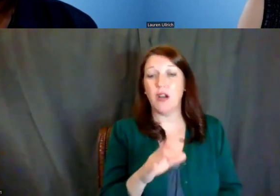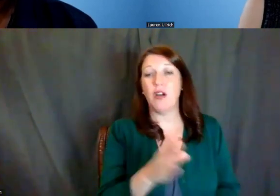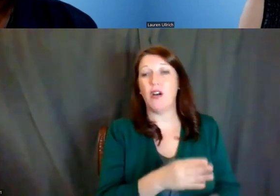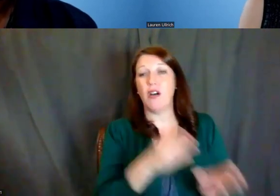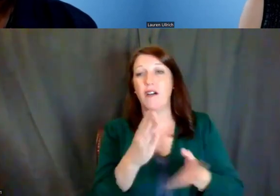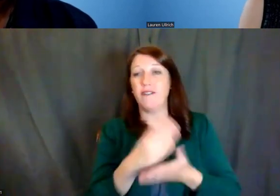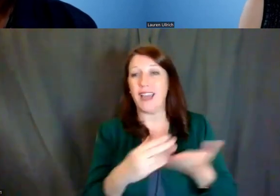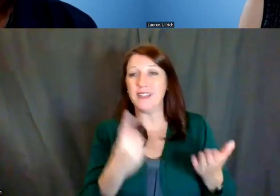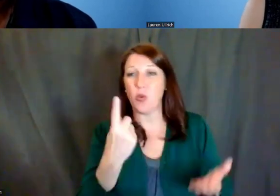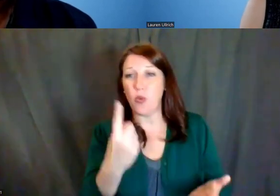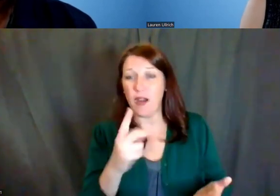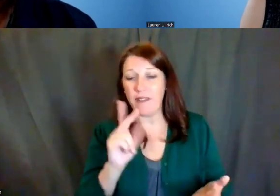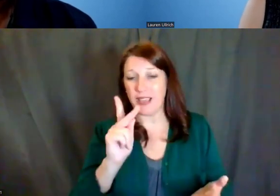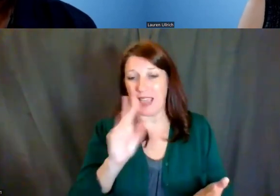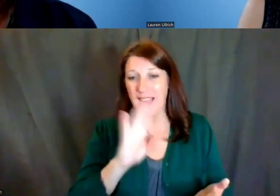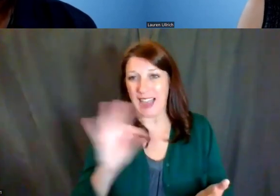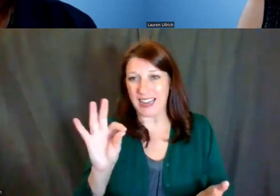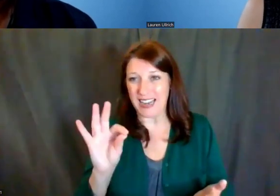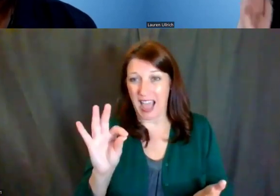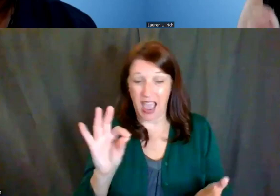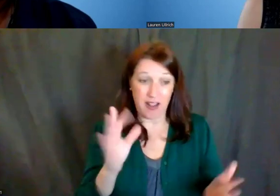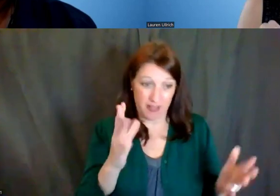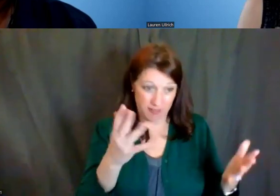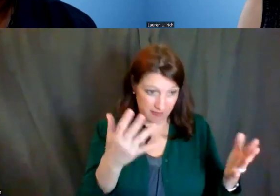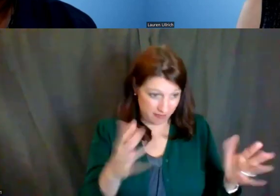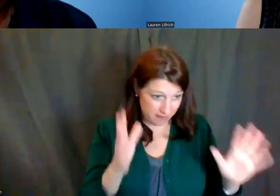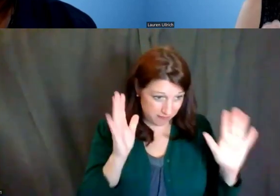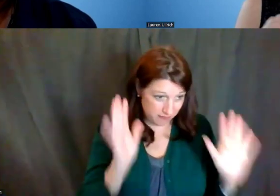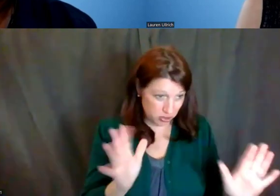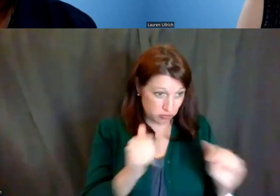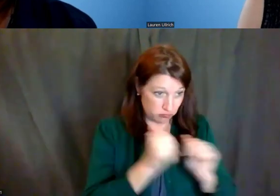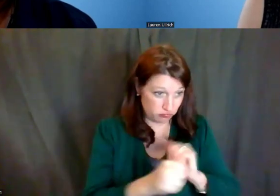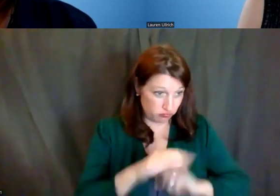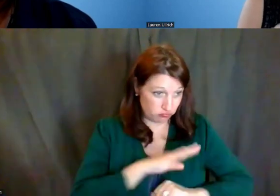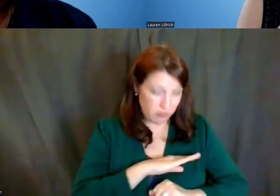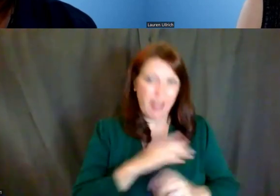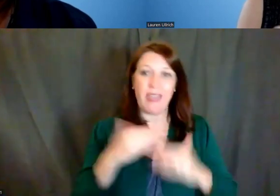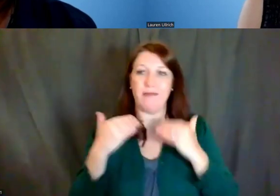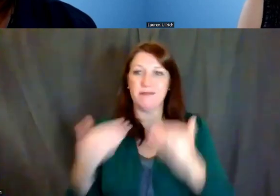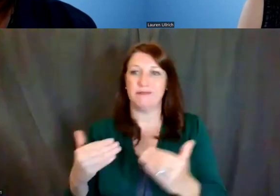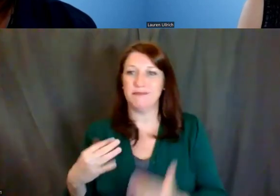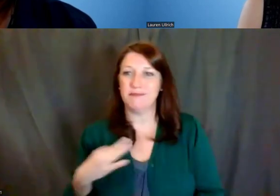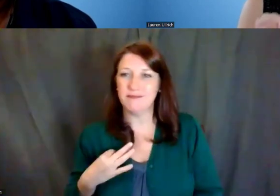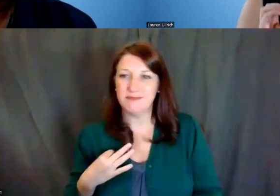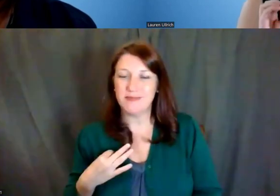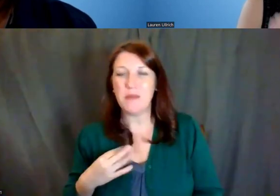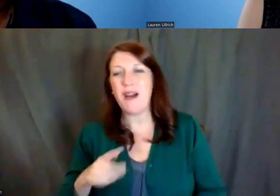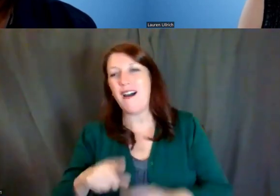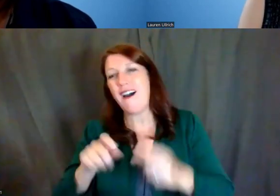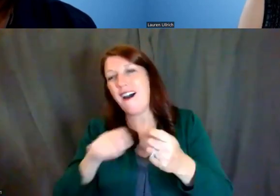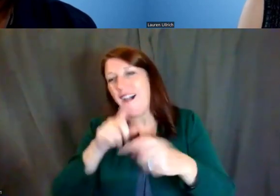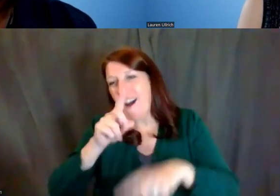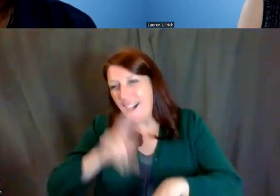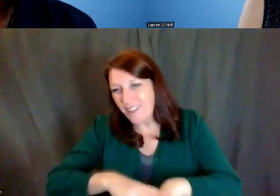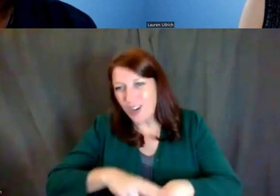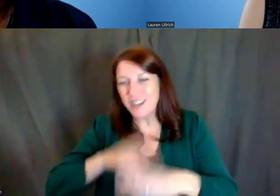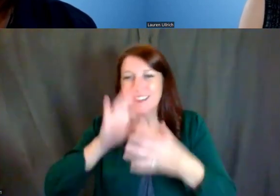But of course all of that depends on the specific FOA that you're applying to, so I would always recommend that you find that and read it,